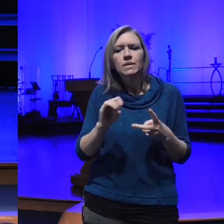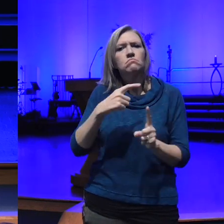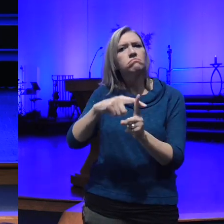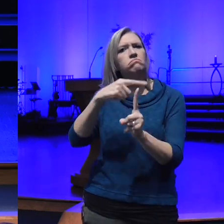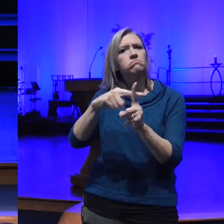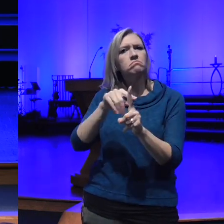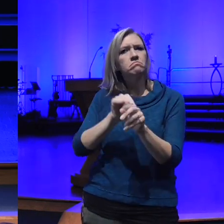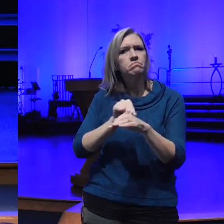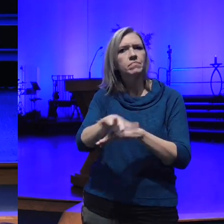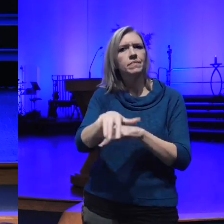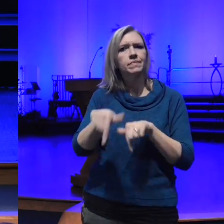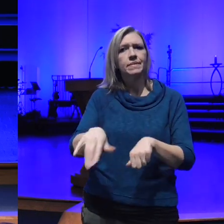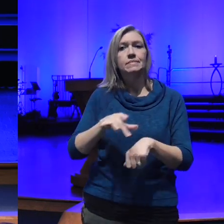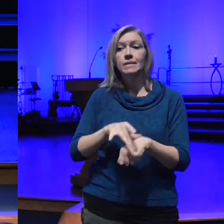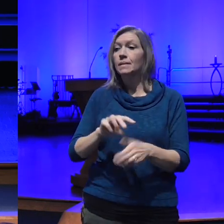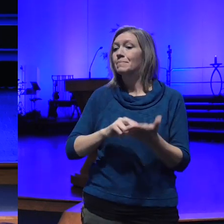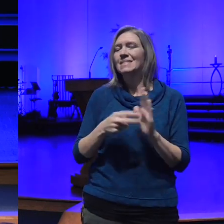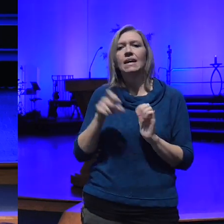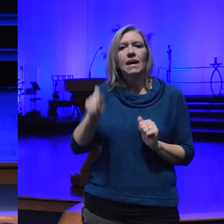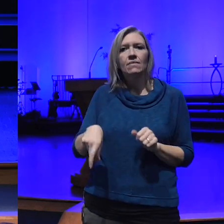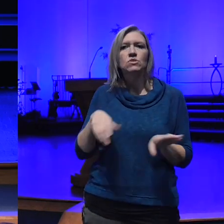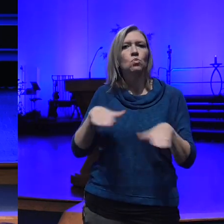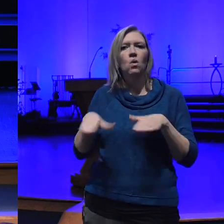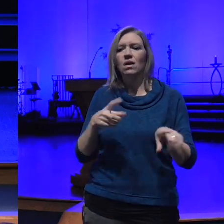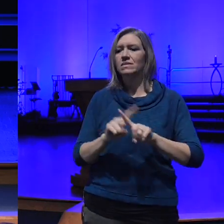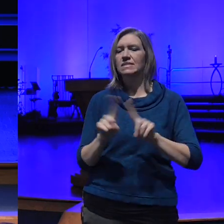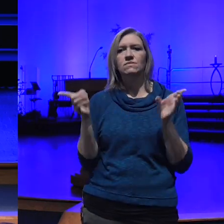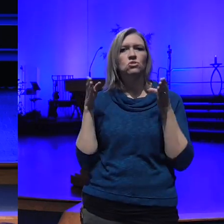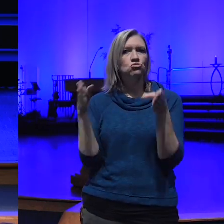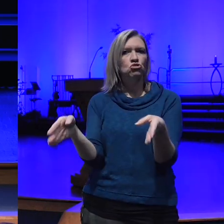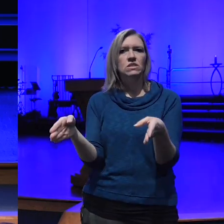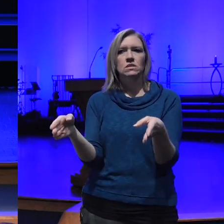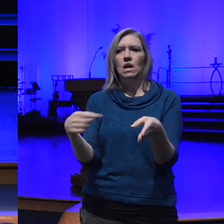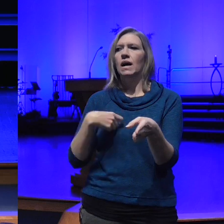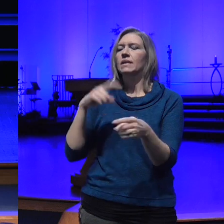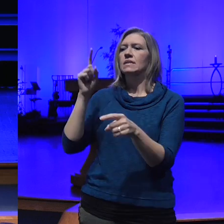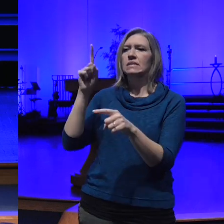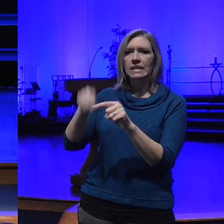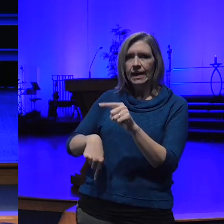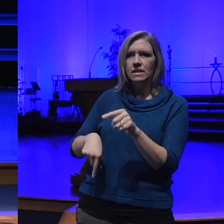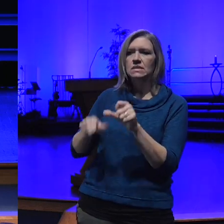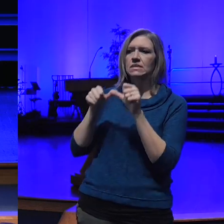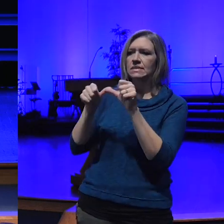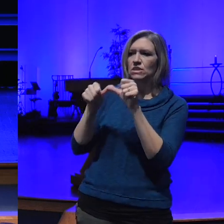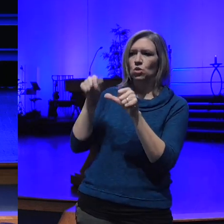down different streets I can no longer choose to walk down the streets where I spend a lot of